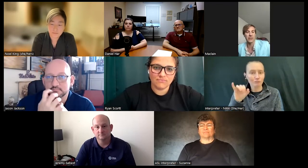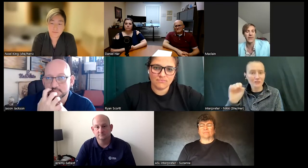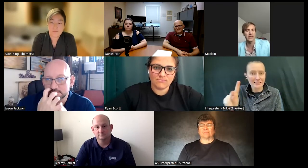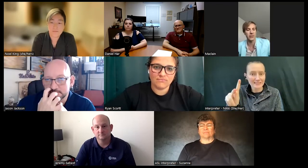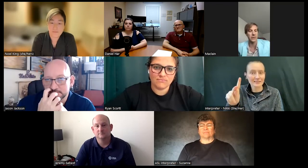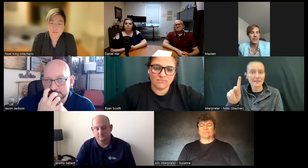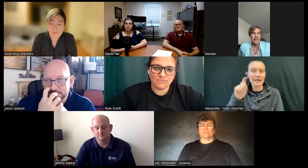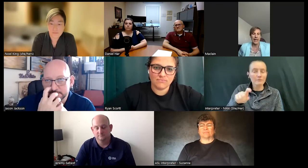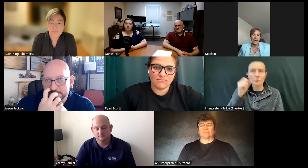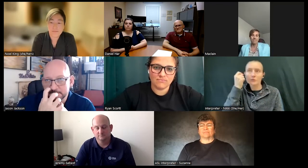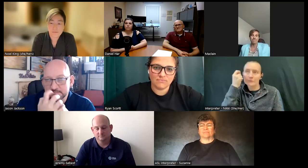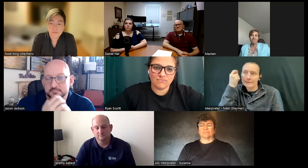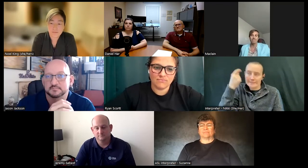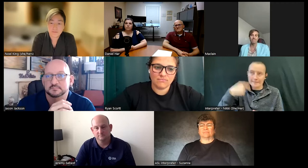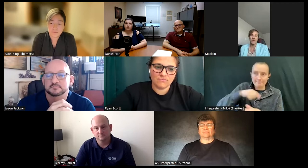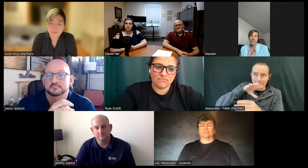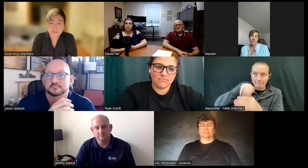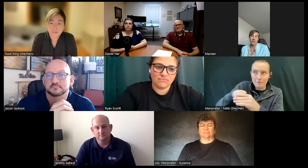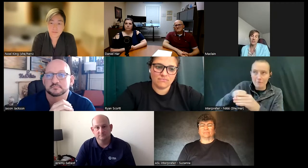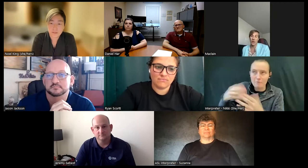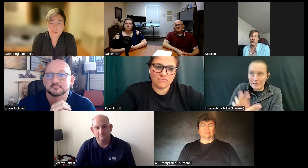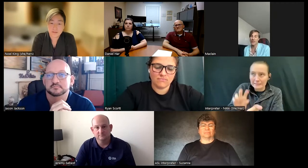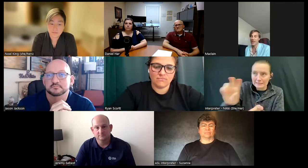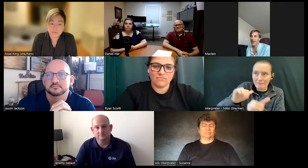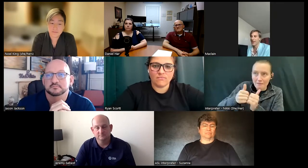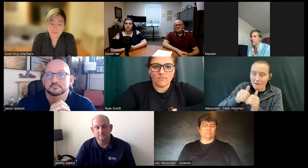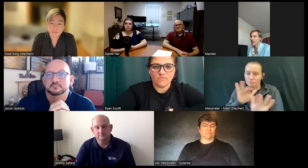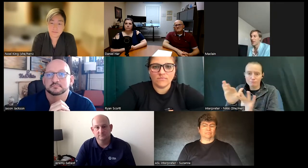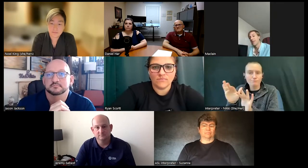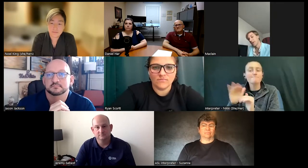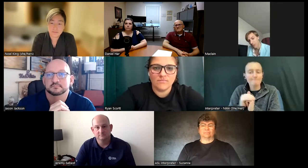yourself into um and so it's uh I would say I'm very